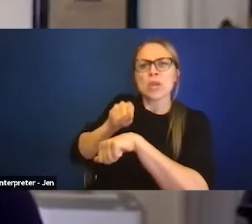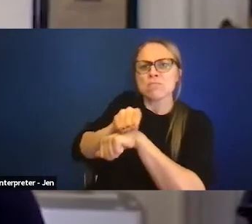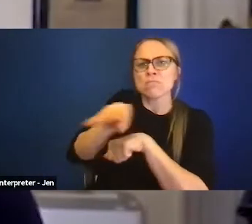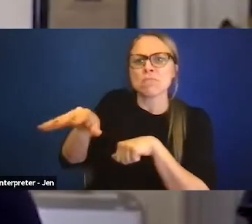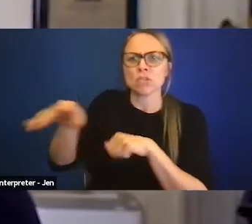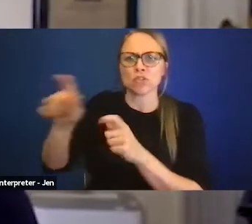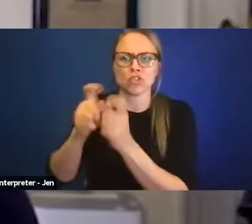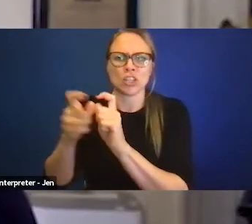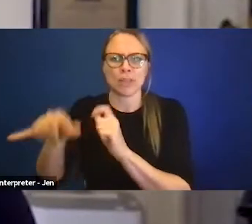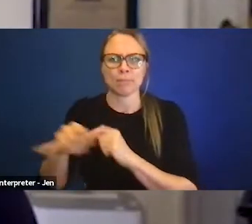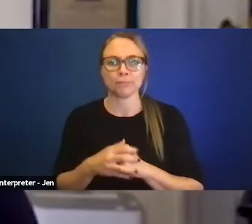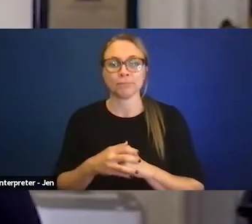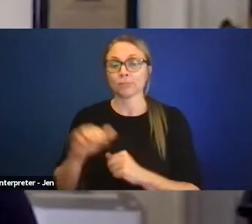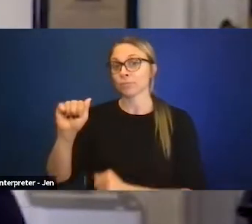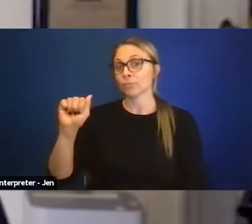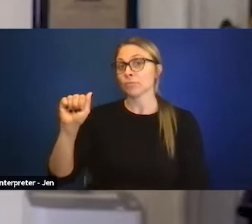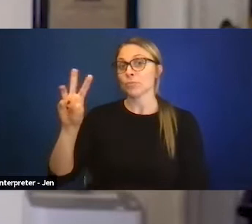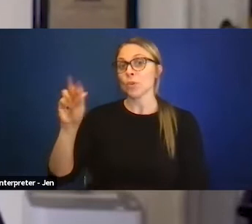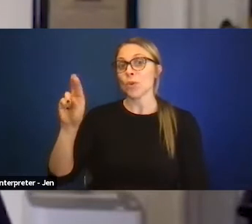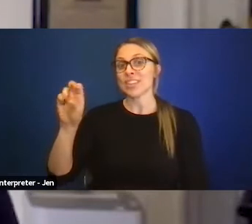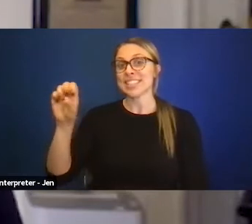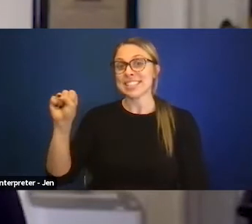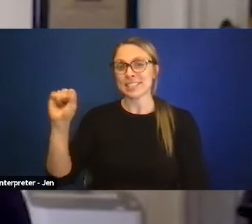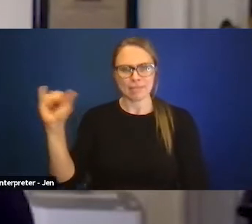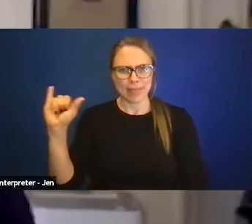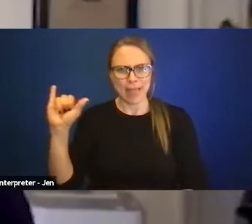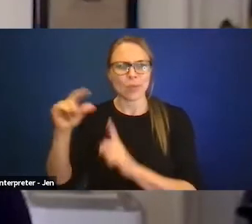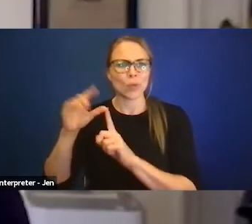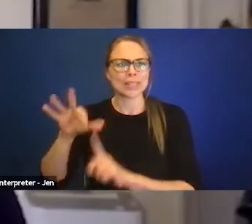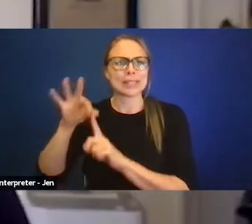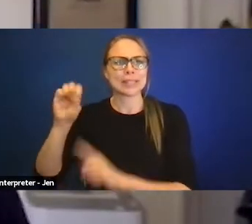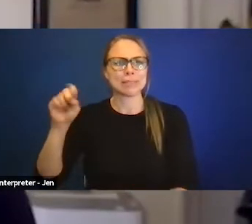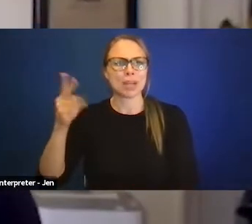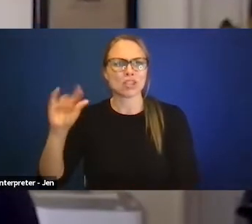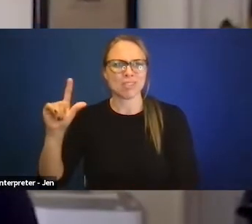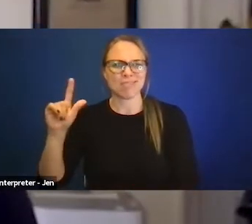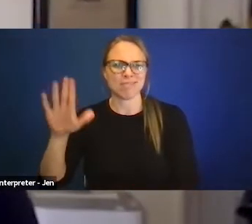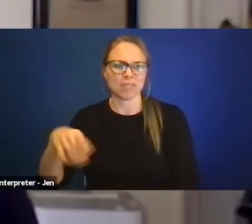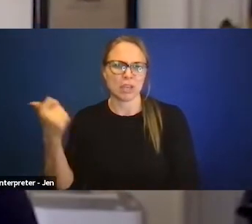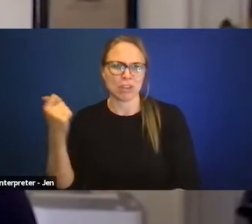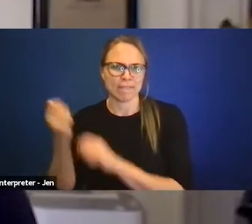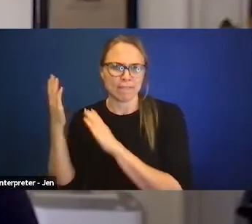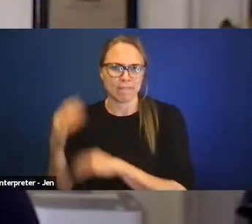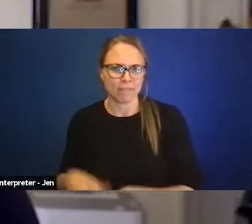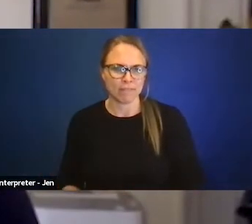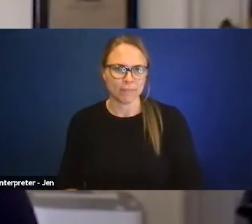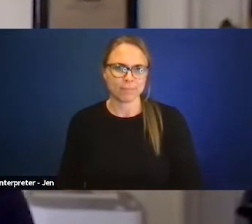like the word "special", should be gotten rid of because I just really feel,